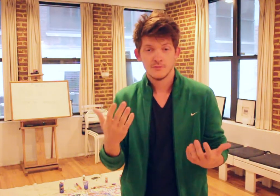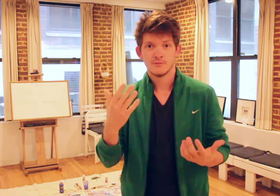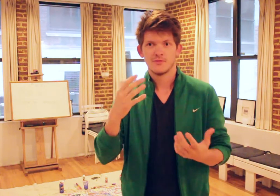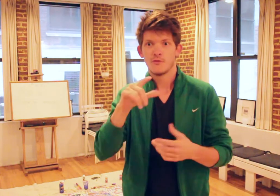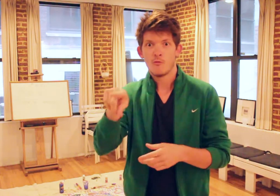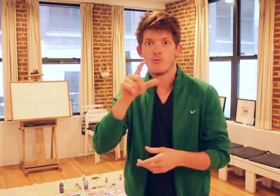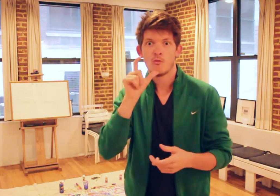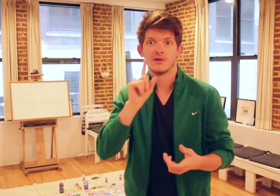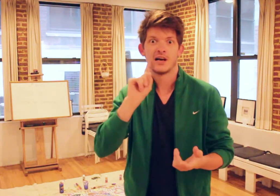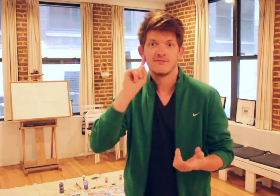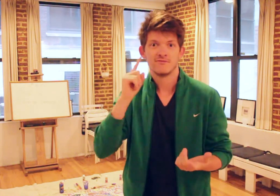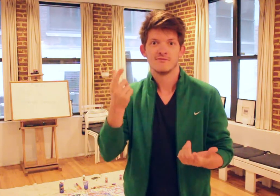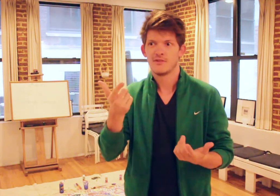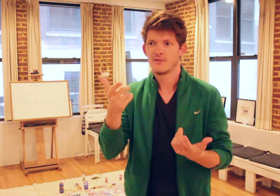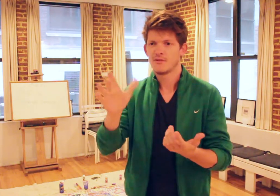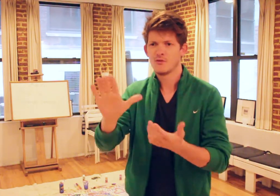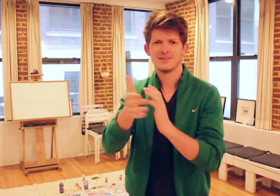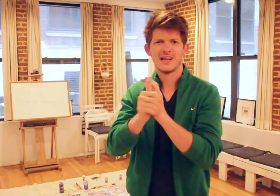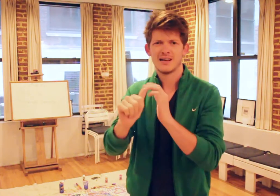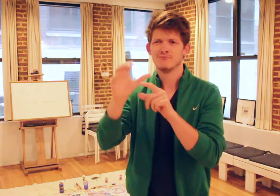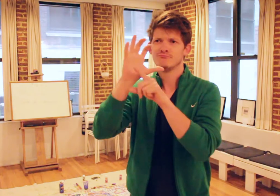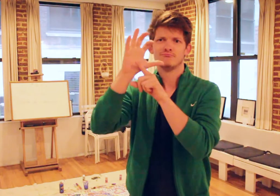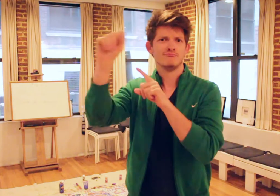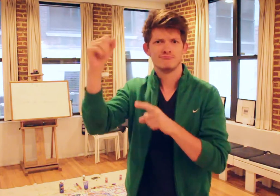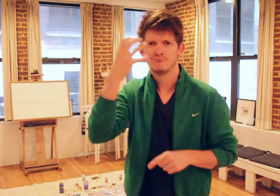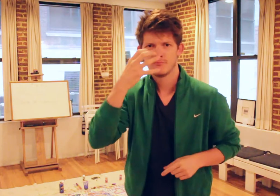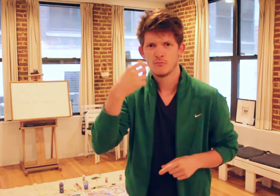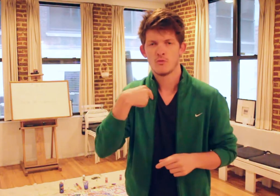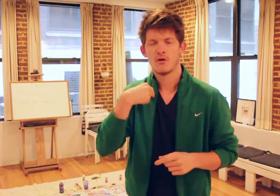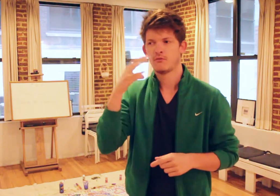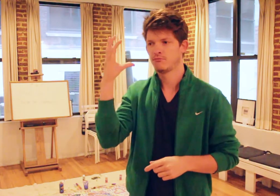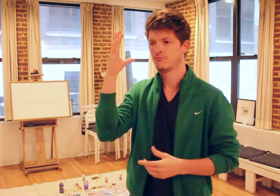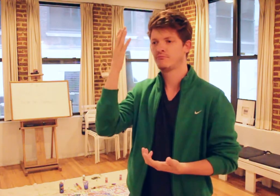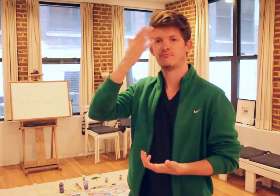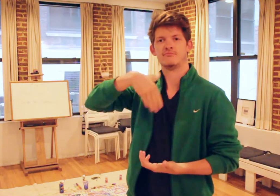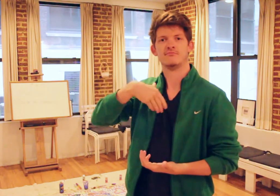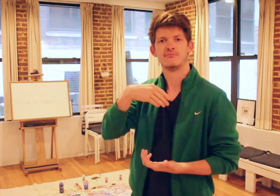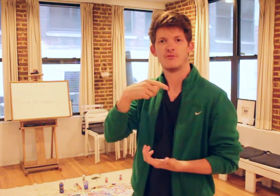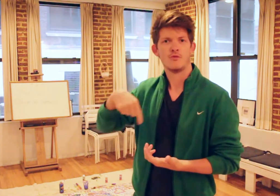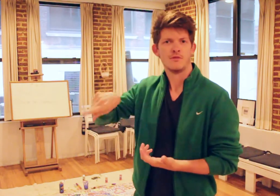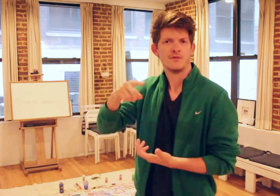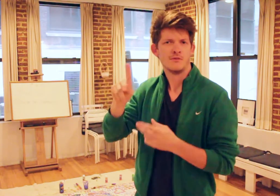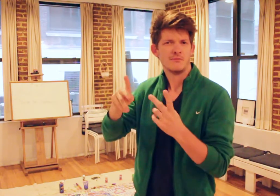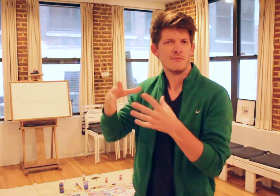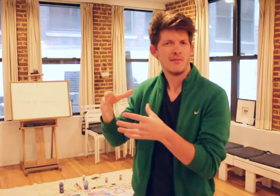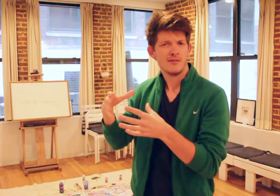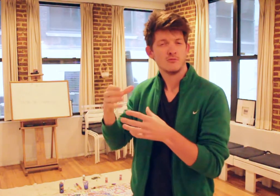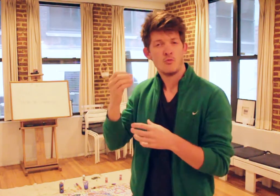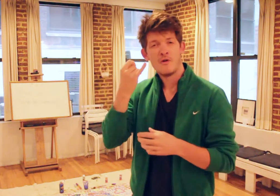Those who are Deaf, their talent is absolutely amazing, and we often overlook those people.